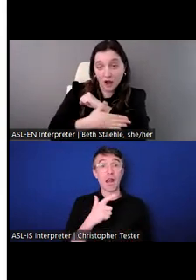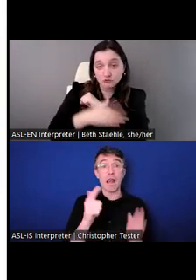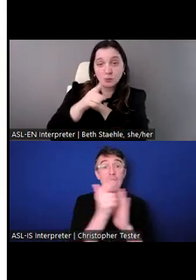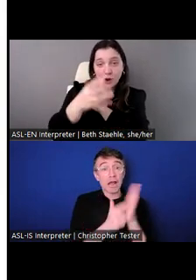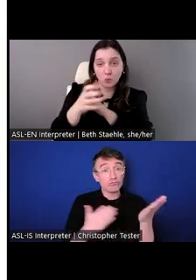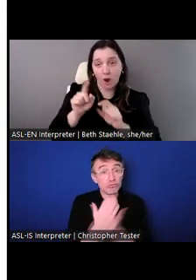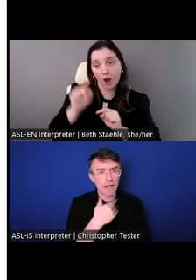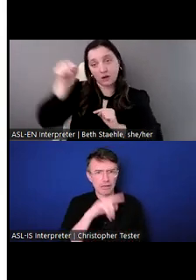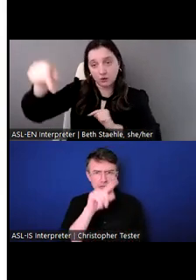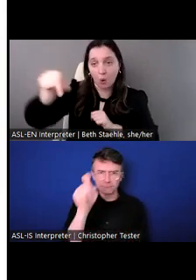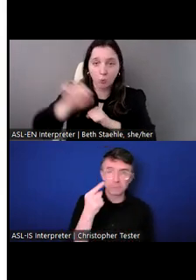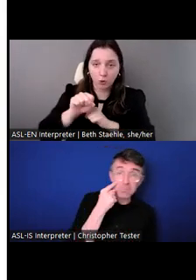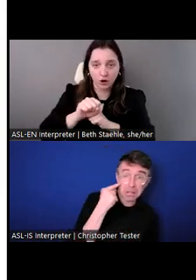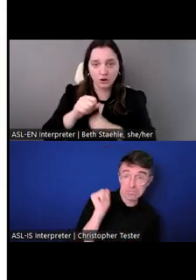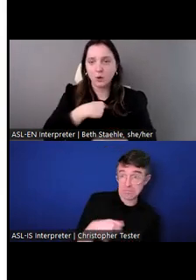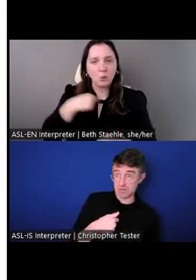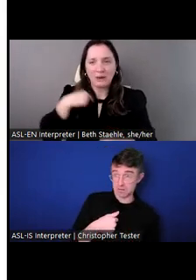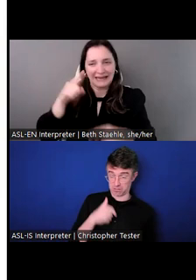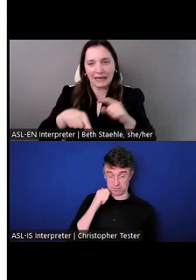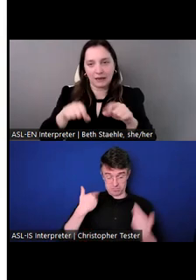There's a range of positions available.